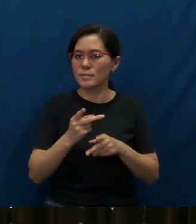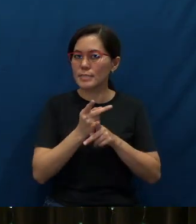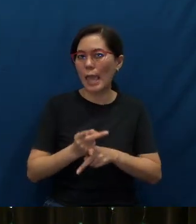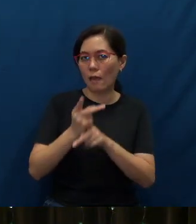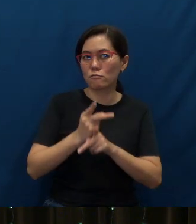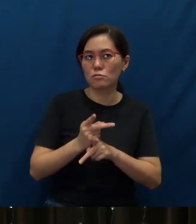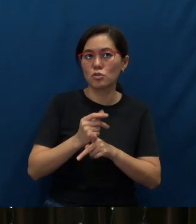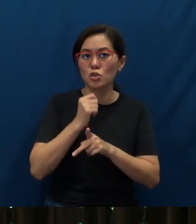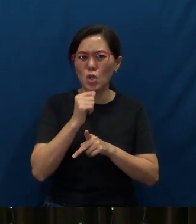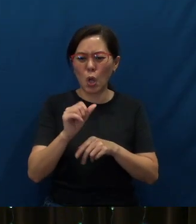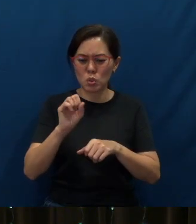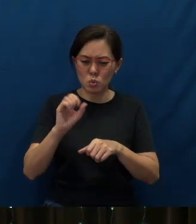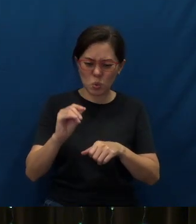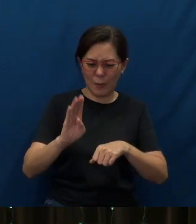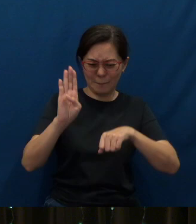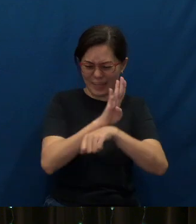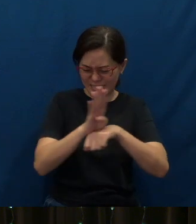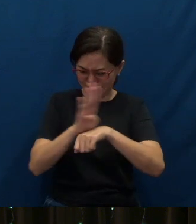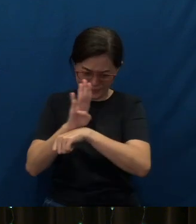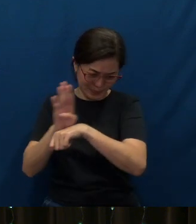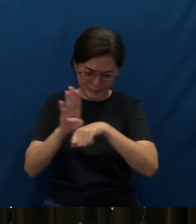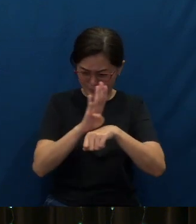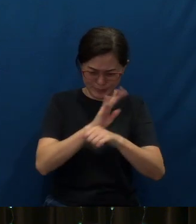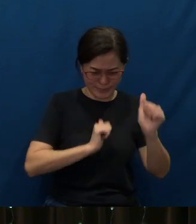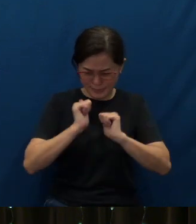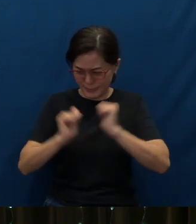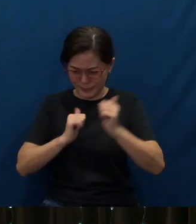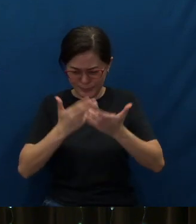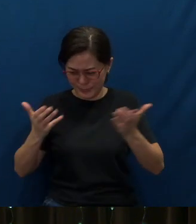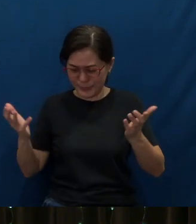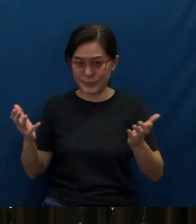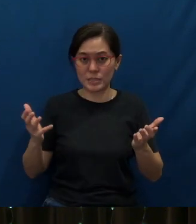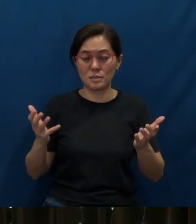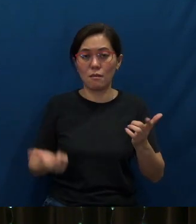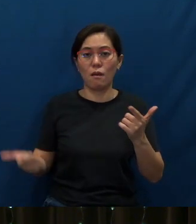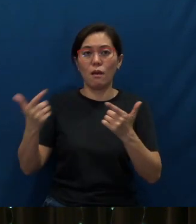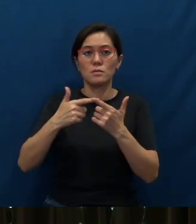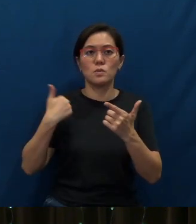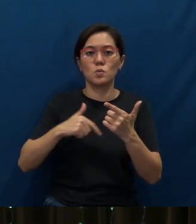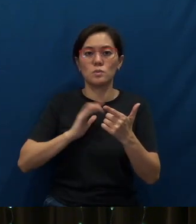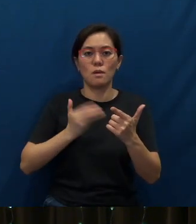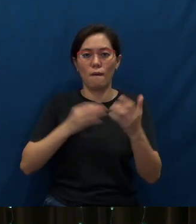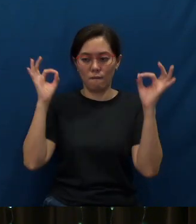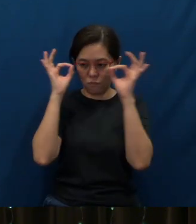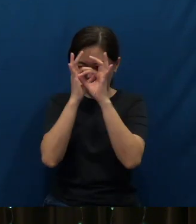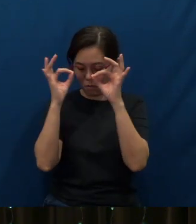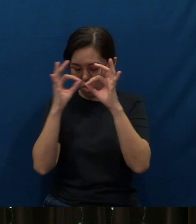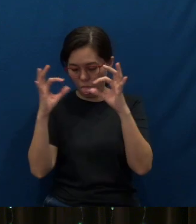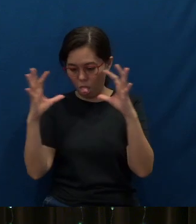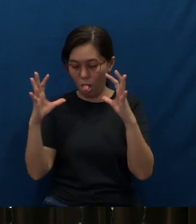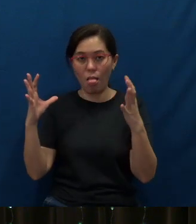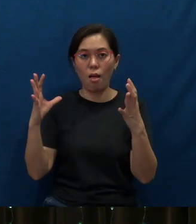not to be so busy with so many activities, so many things that we lose our focus to reach out.